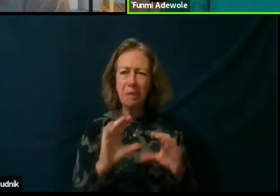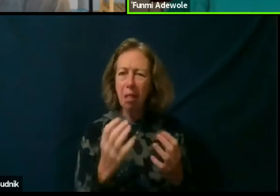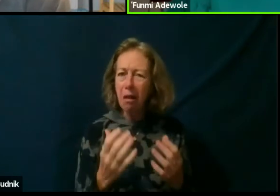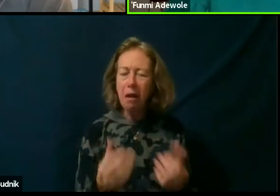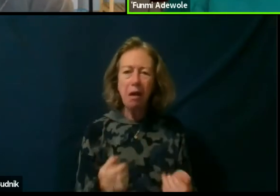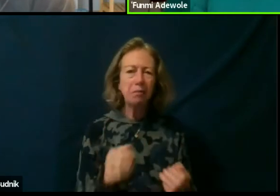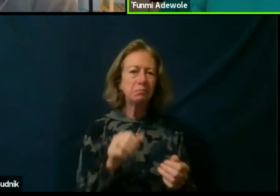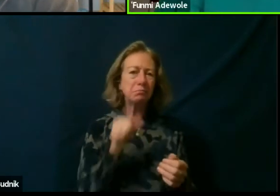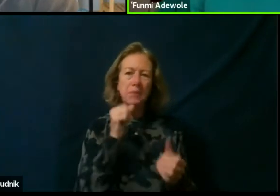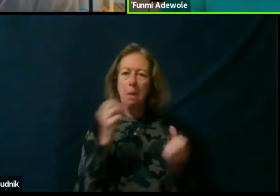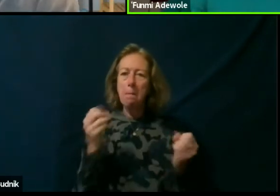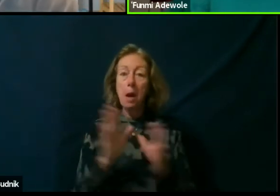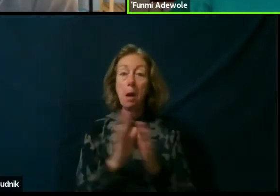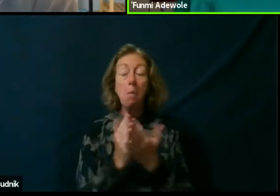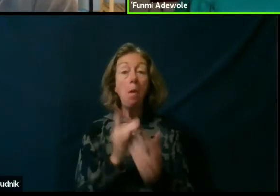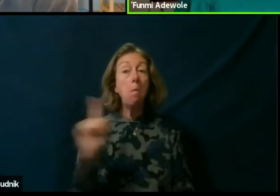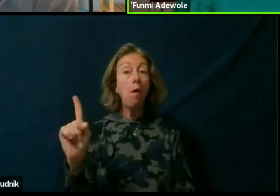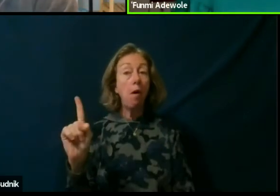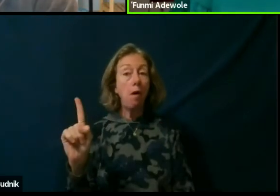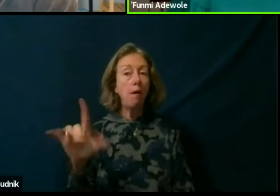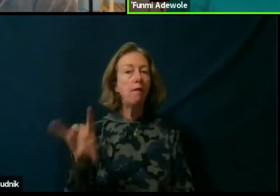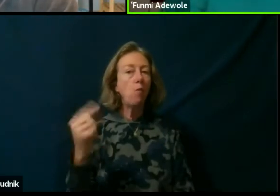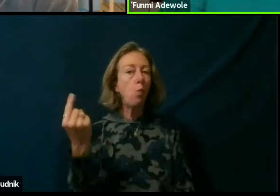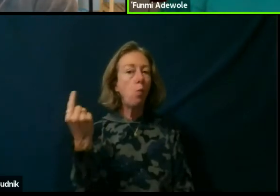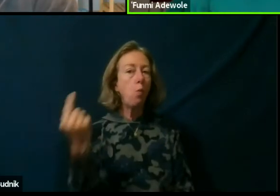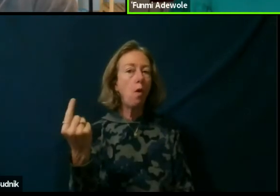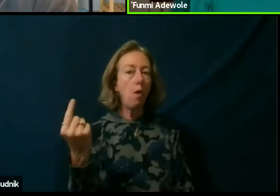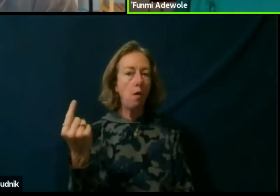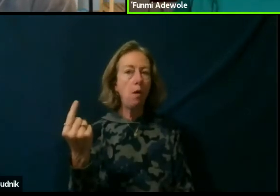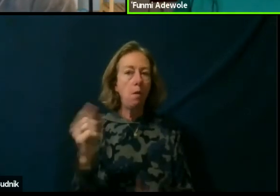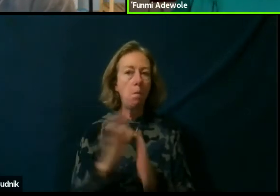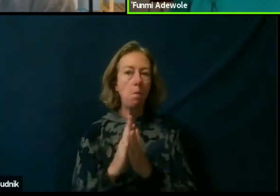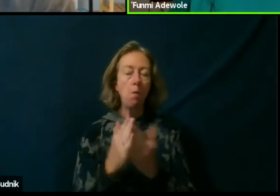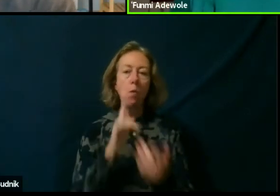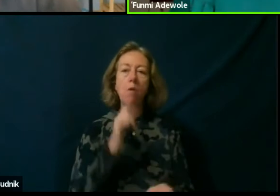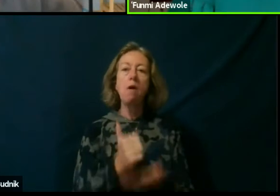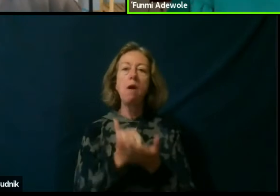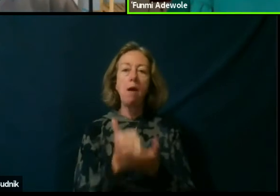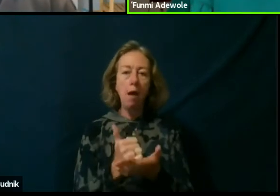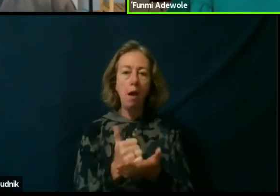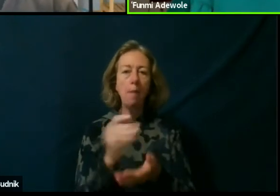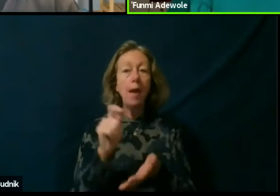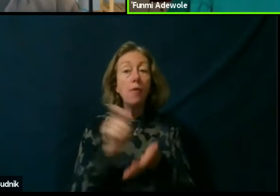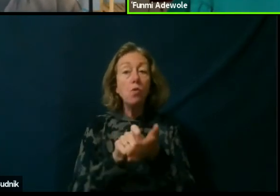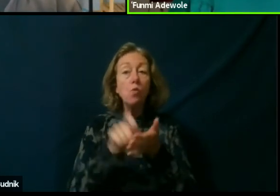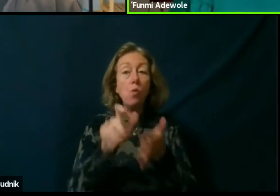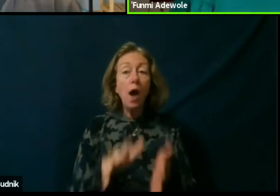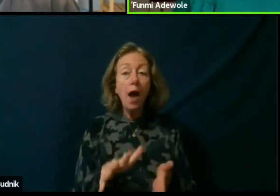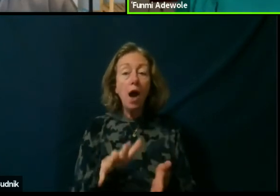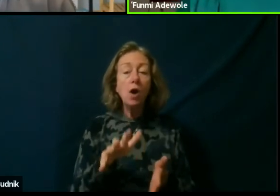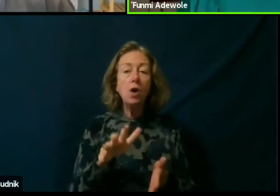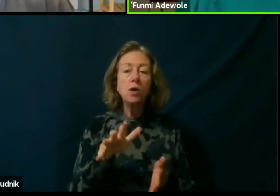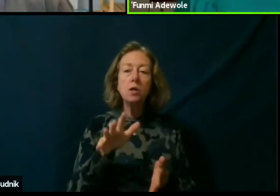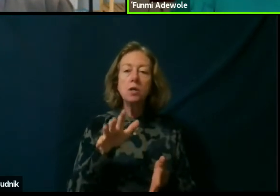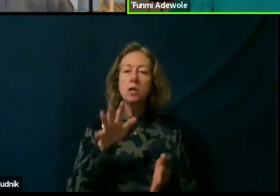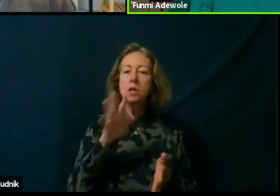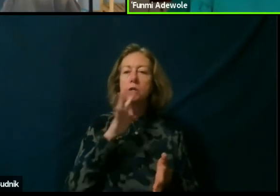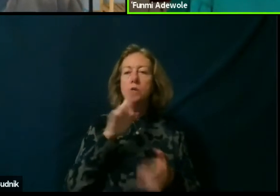but there is one tech I found very useful and the writer speaks of institutional dramaturgy